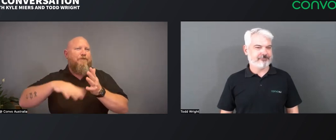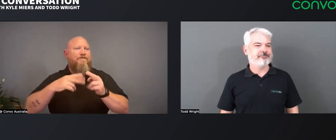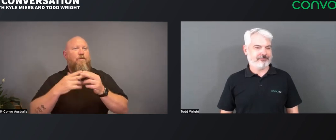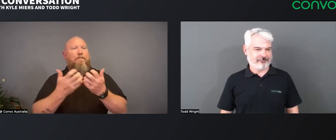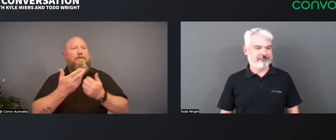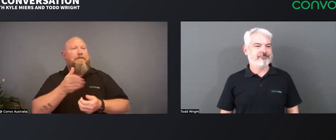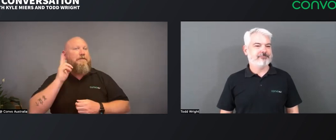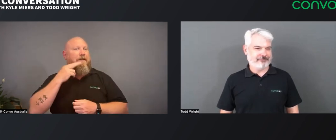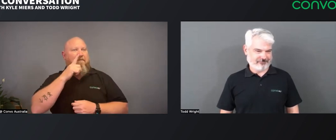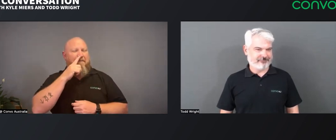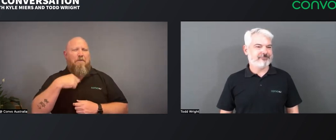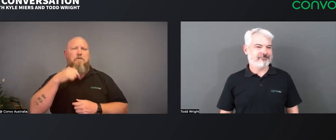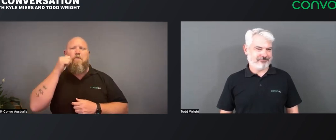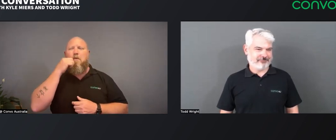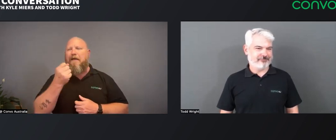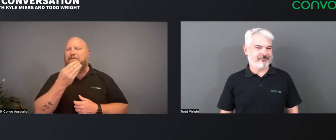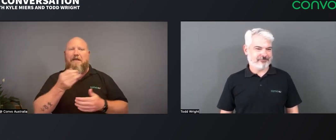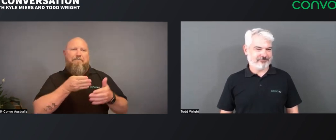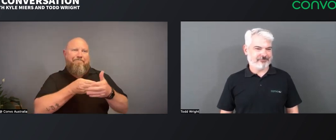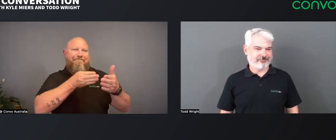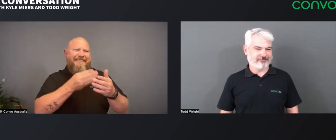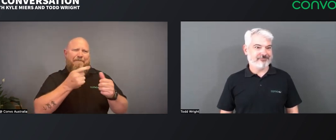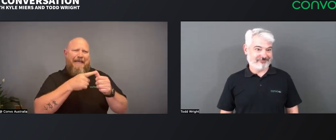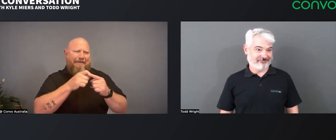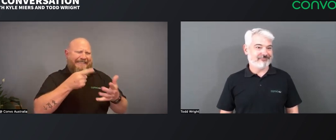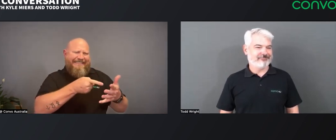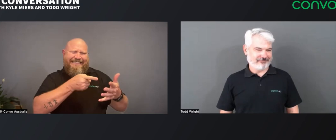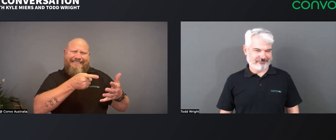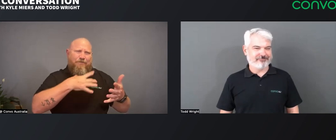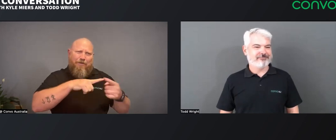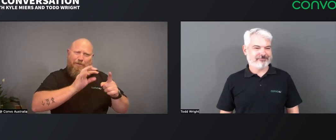so that our customers have a great experience. We know that there's some room for improvement